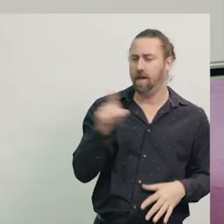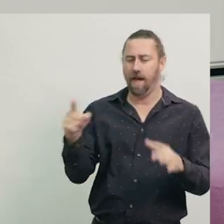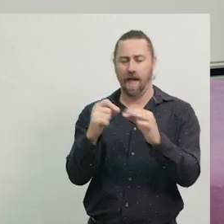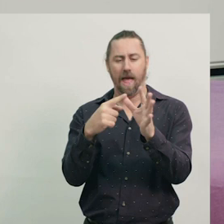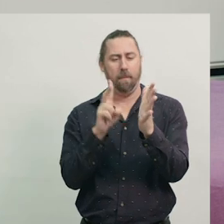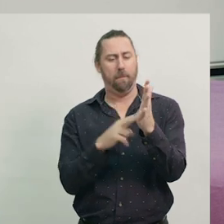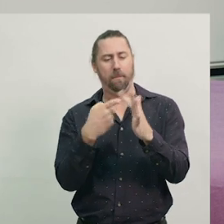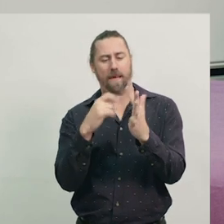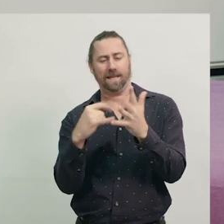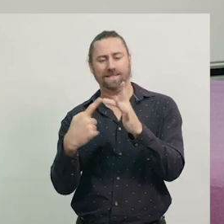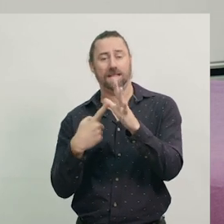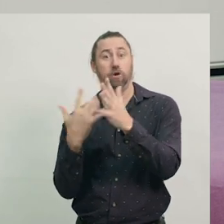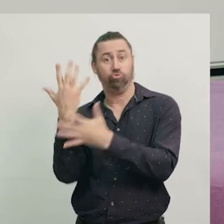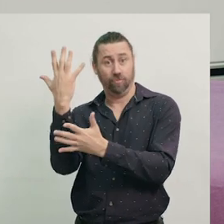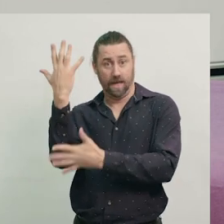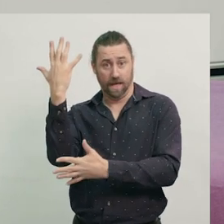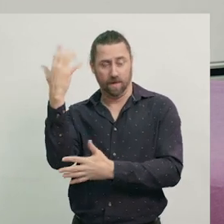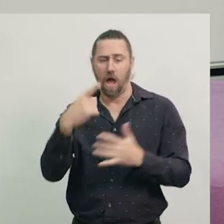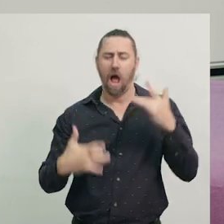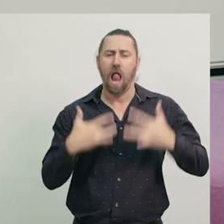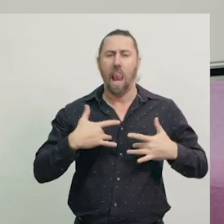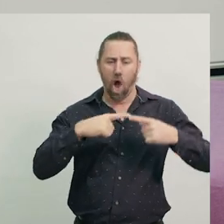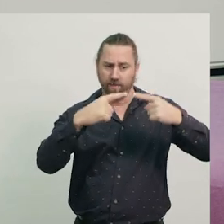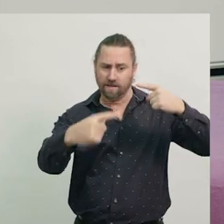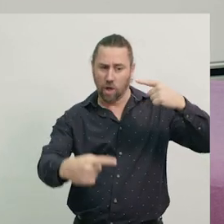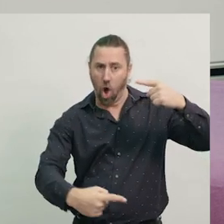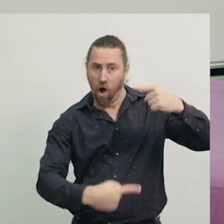Remember, a life cycle is all the stages an organism goes through in its life,